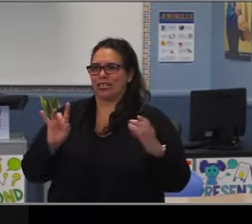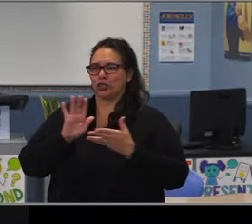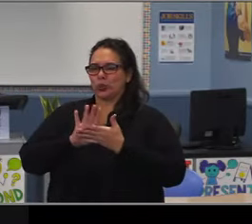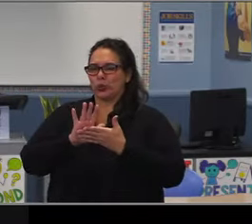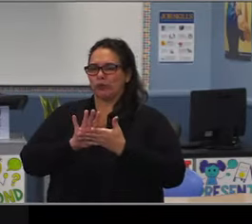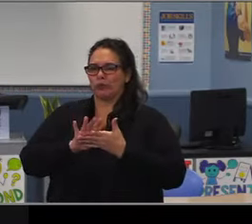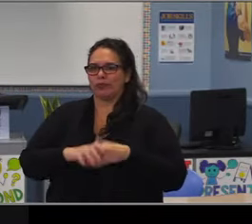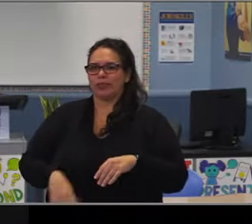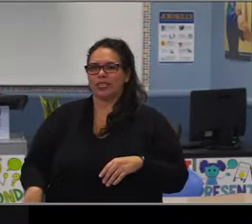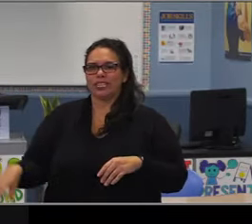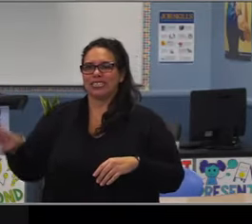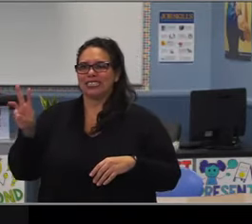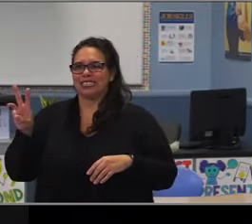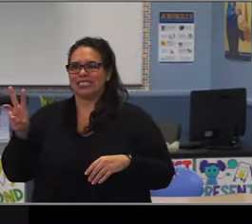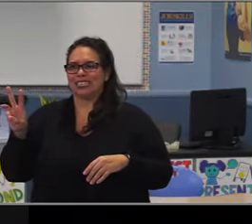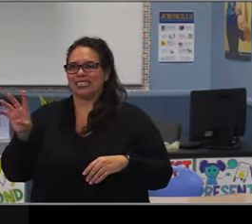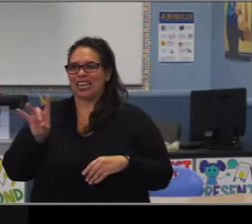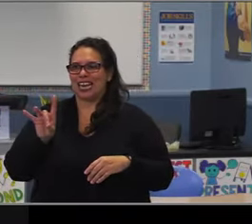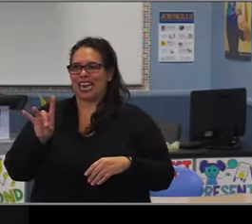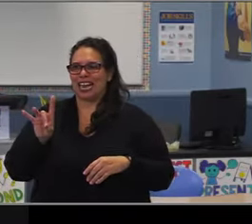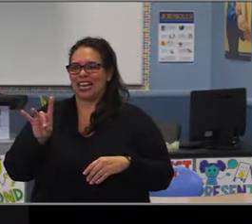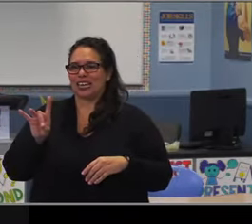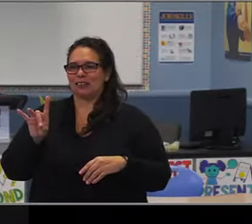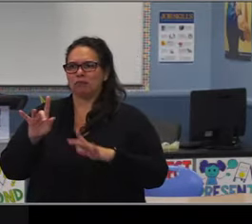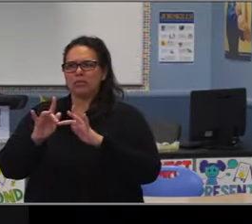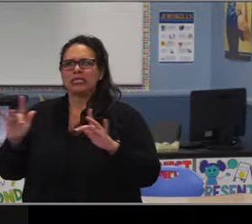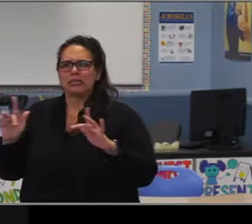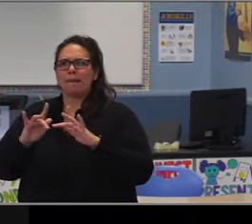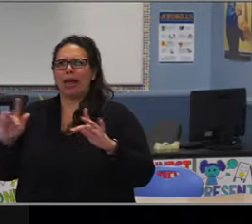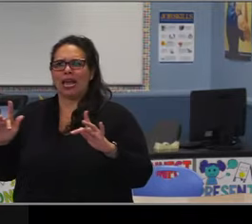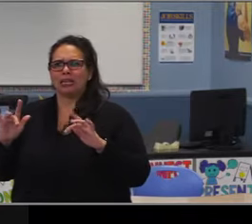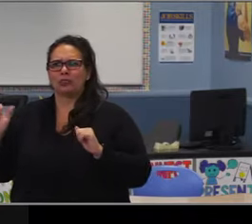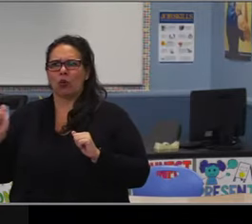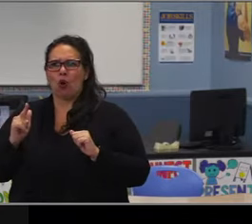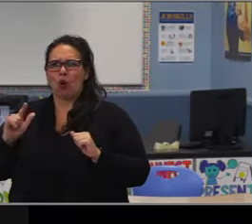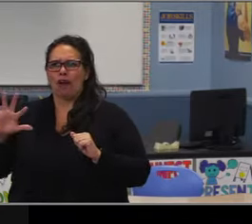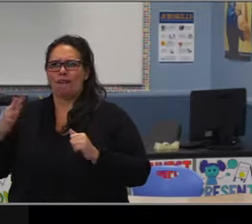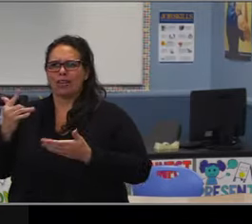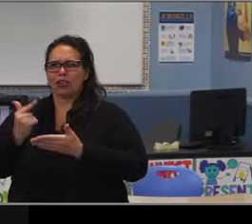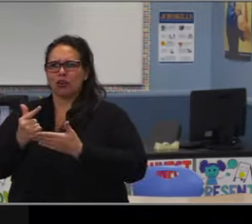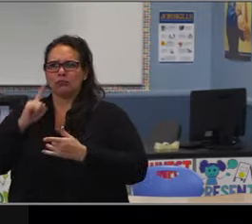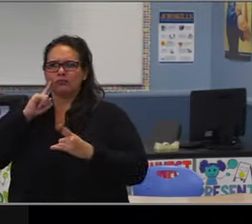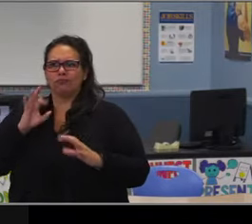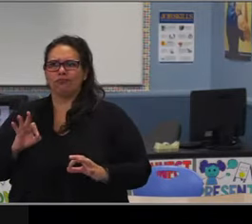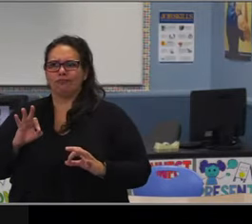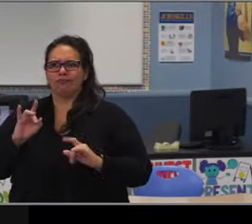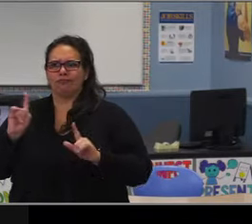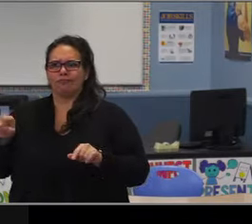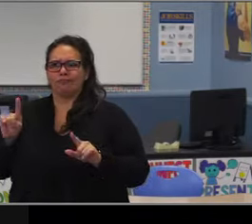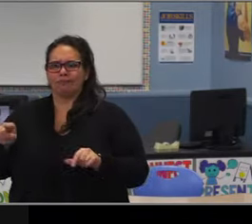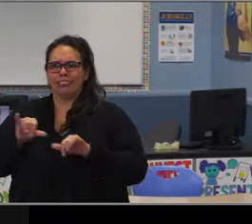In addition, we have several K-8 schools that run creative schedules using an alternating day schedule.